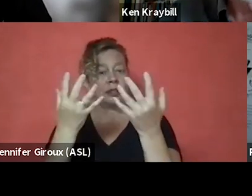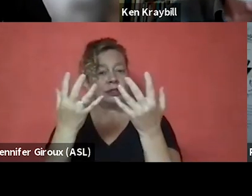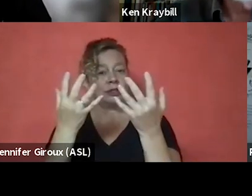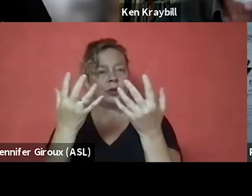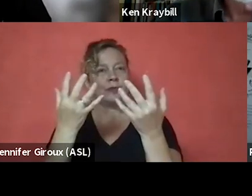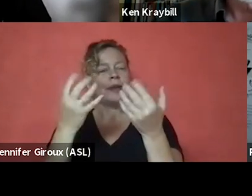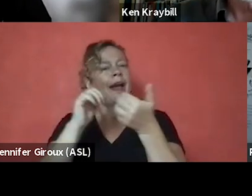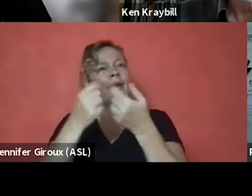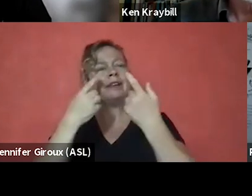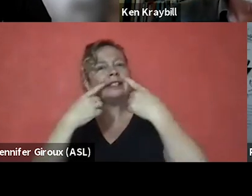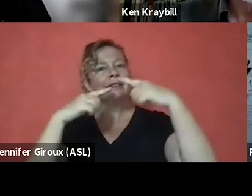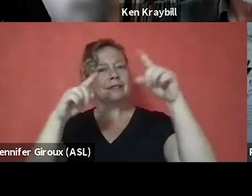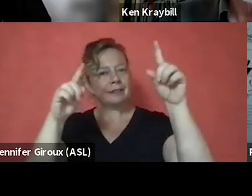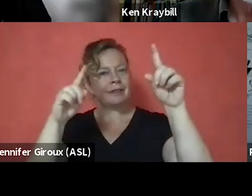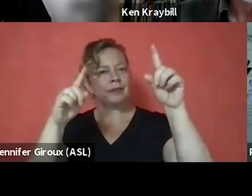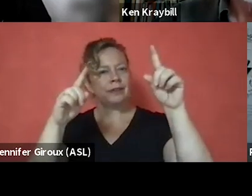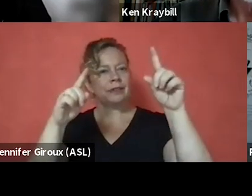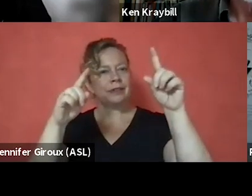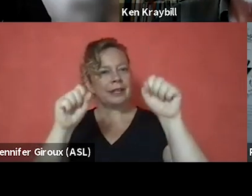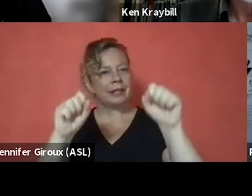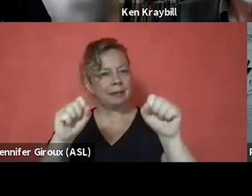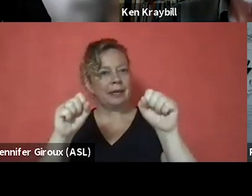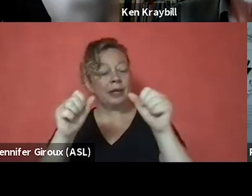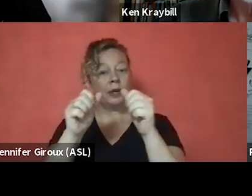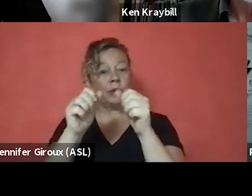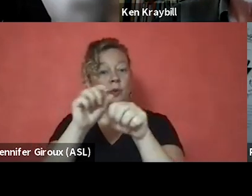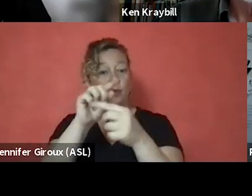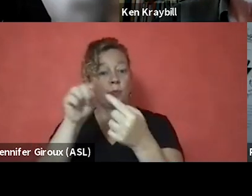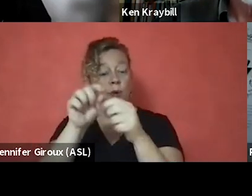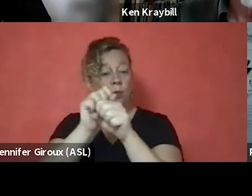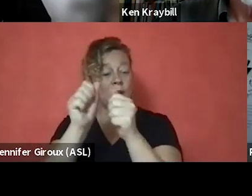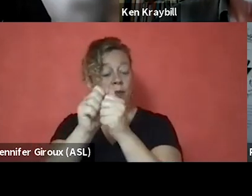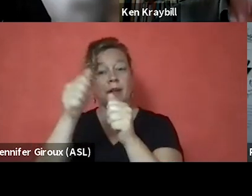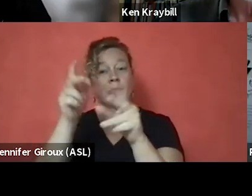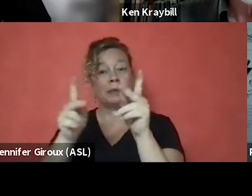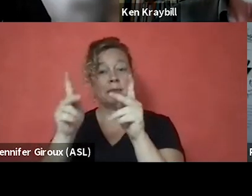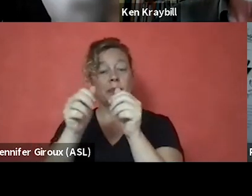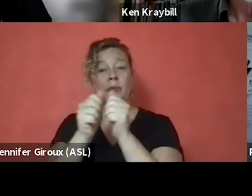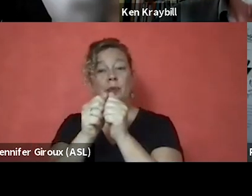that could be when dealing with other people with other issues,